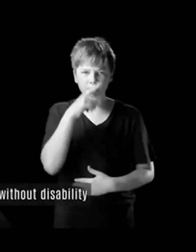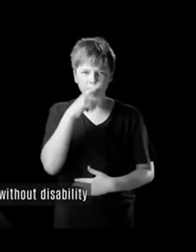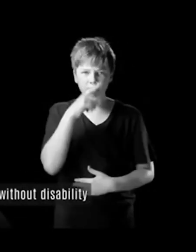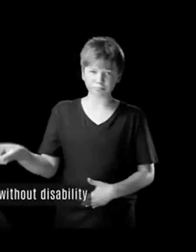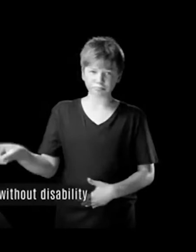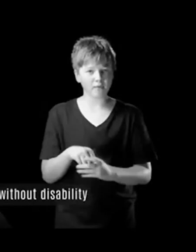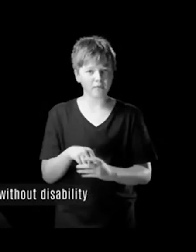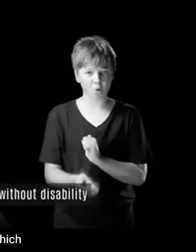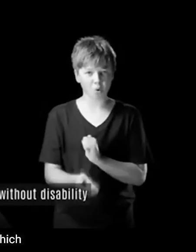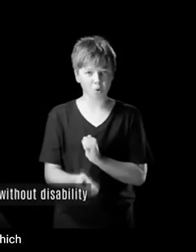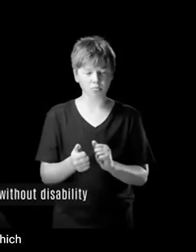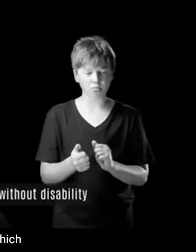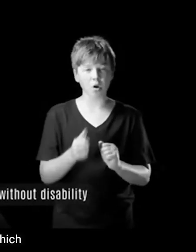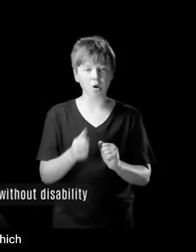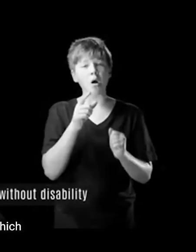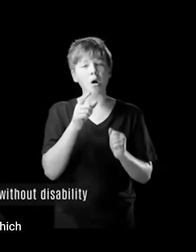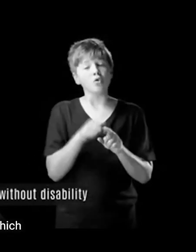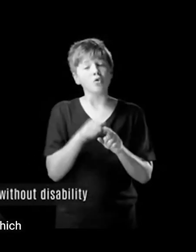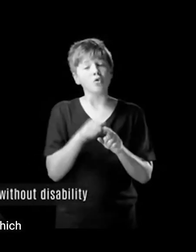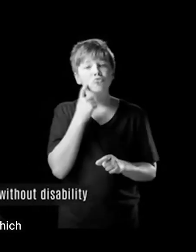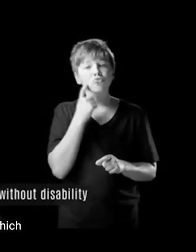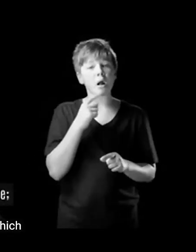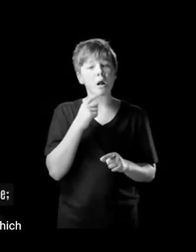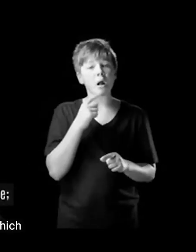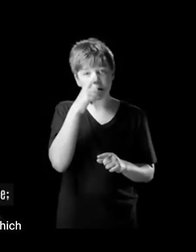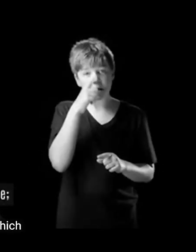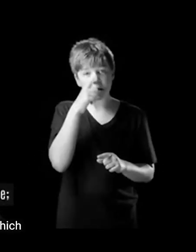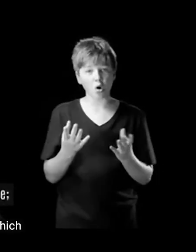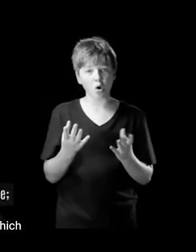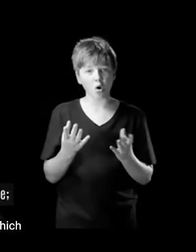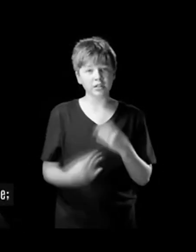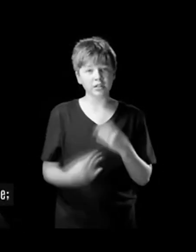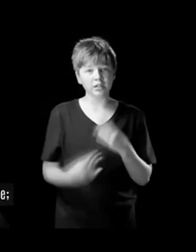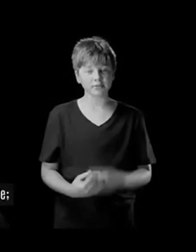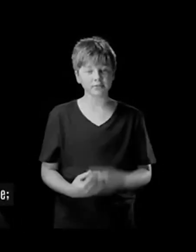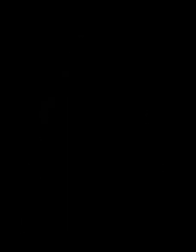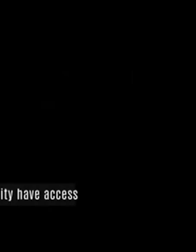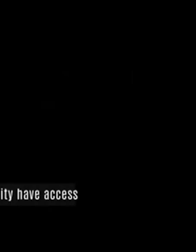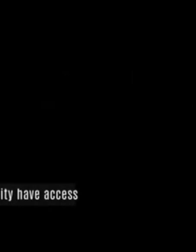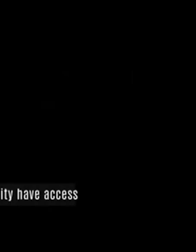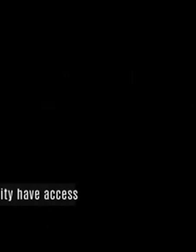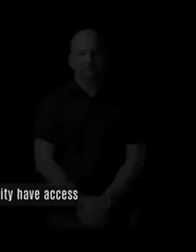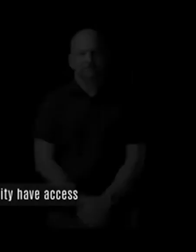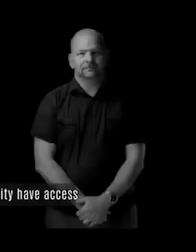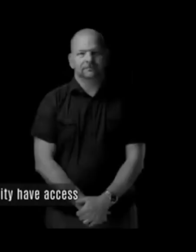people without disability as far as possible. Make sure people with